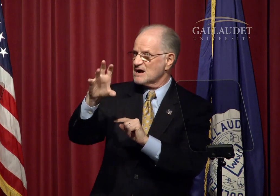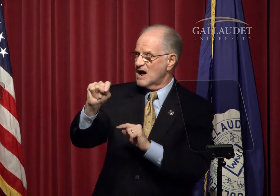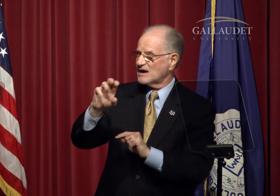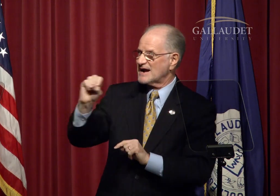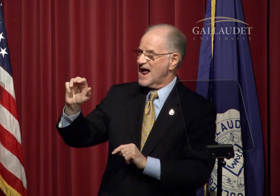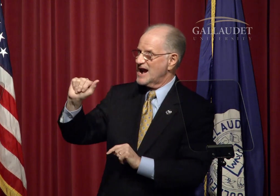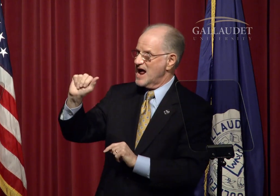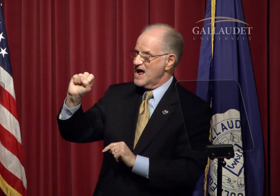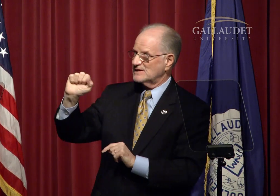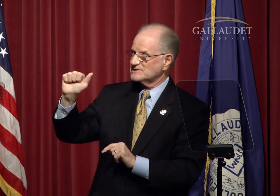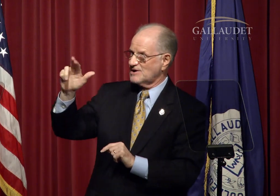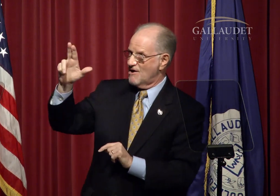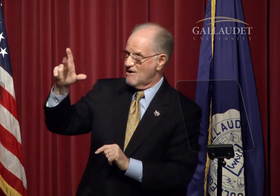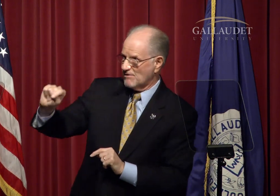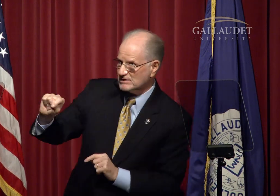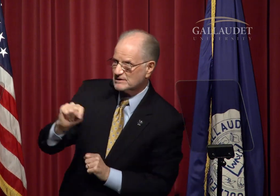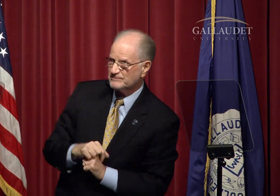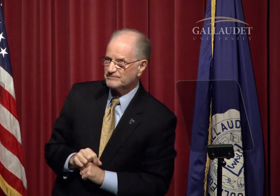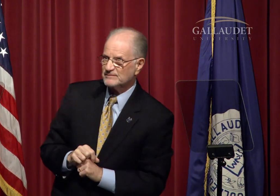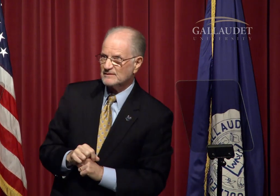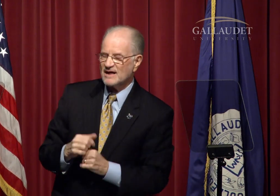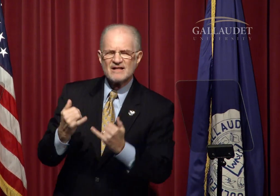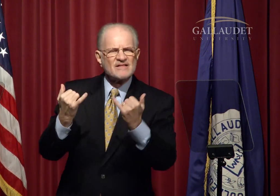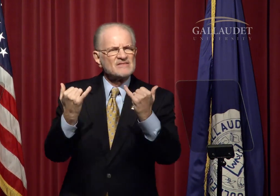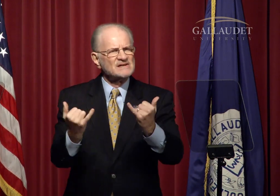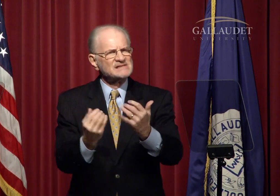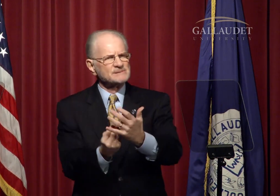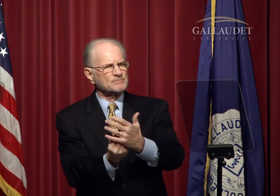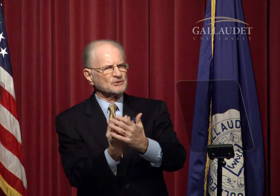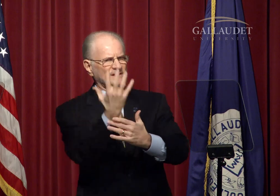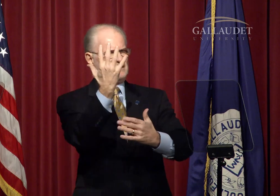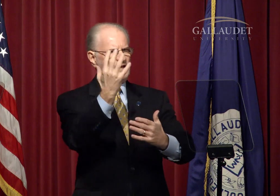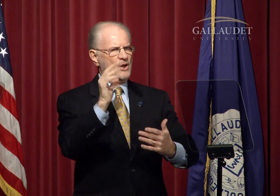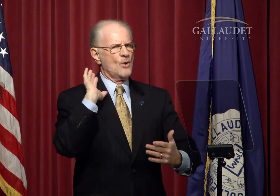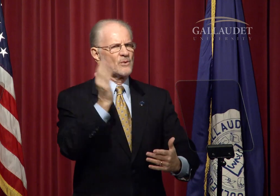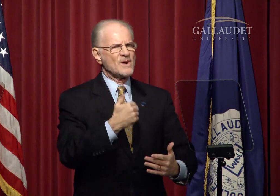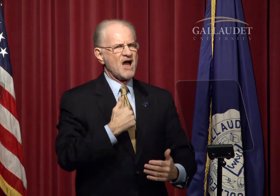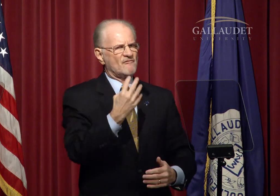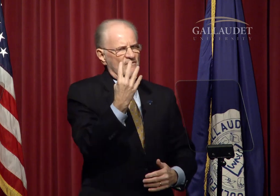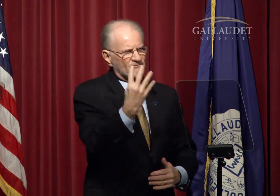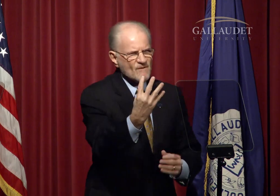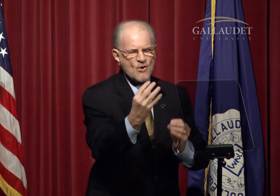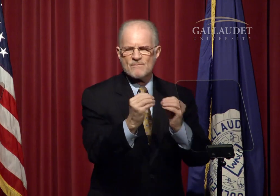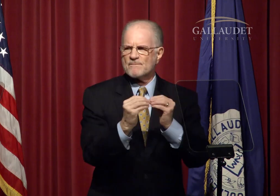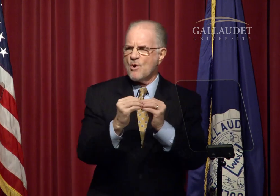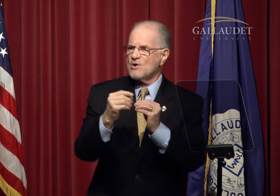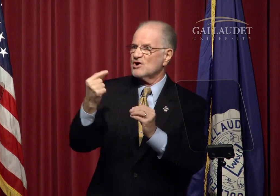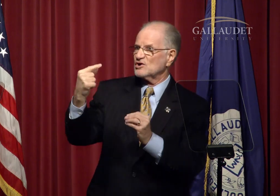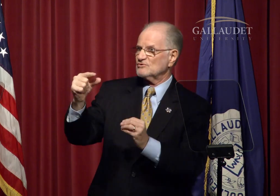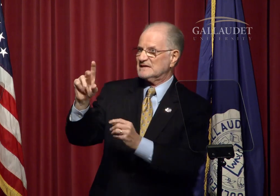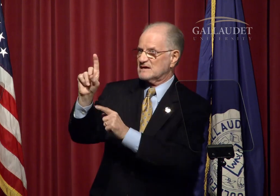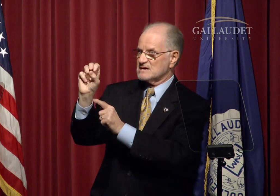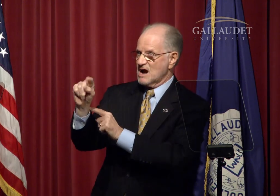about sexual misconduct and assault. This spring, we will have four more